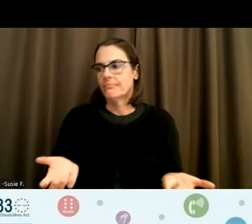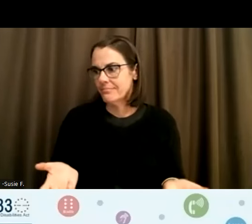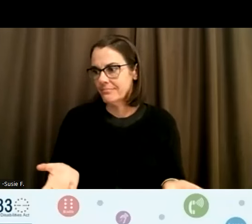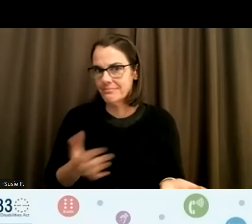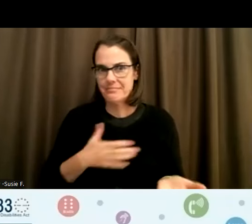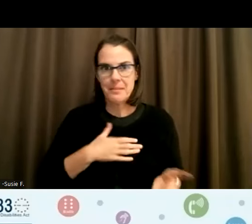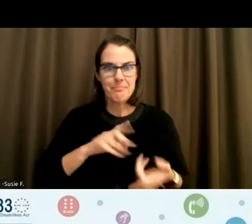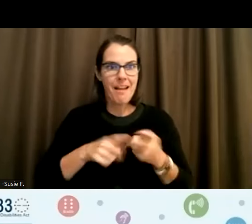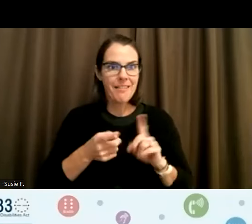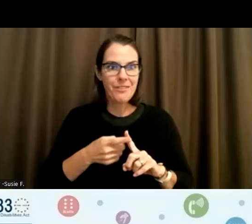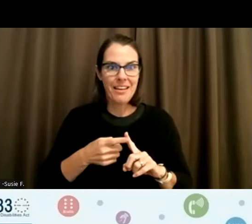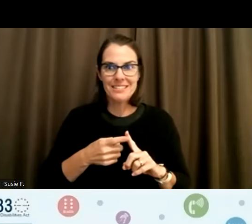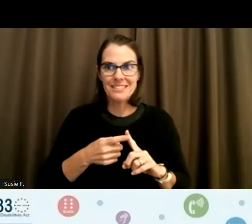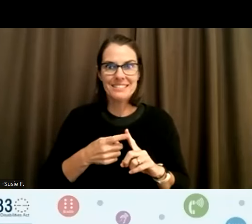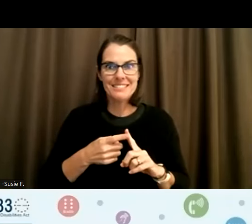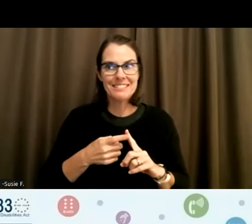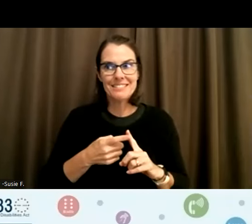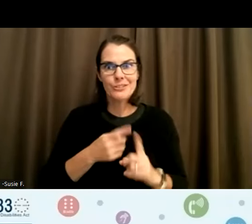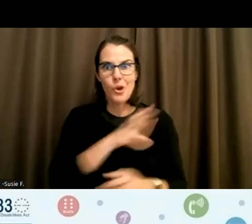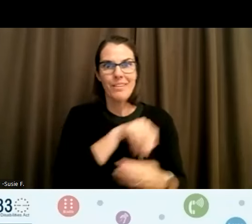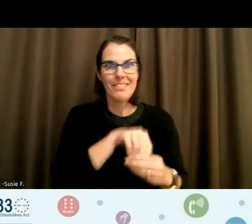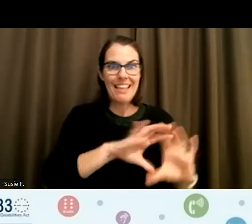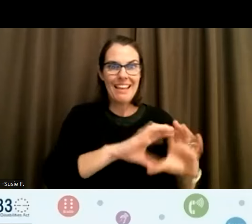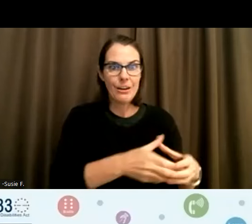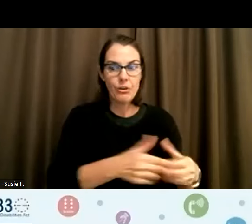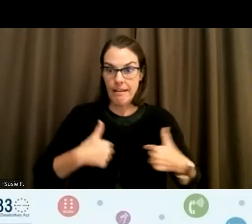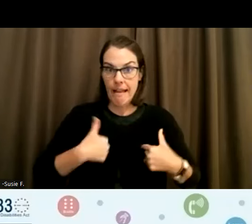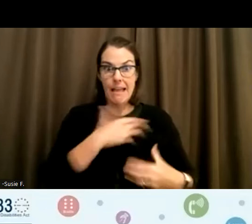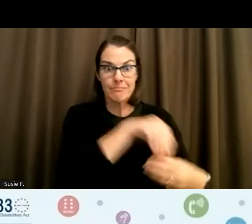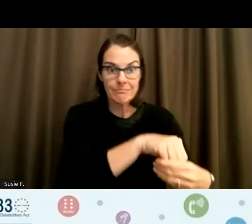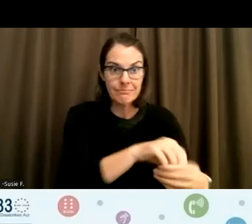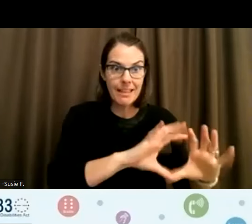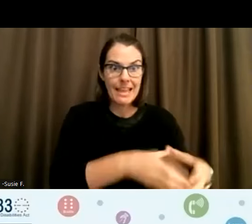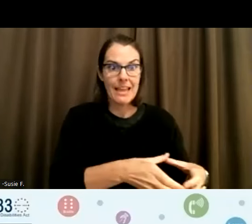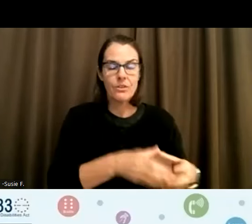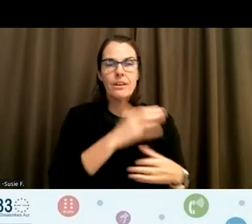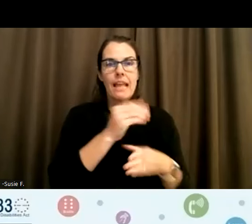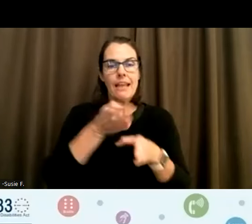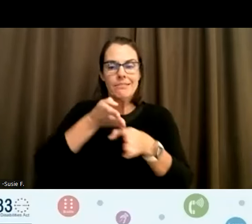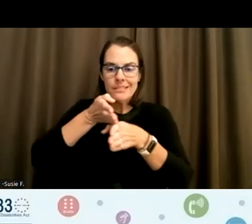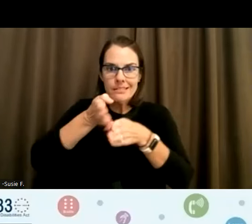I'm in that category and. Narrow groups don't always help in terms